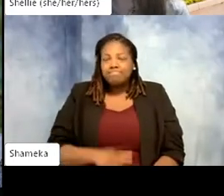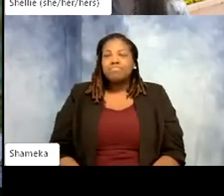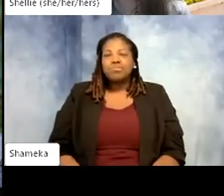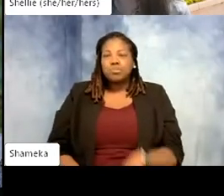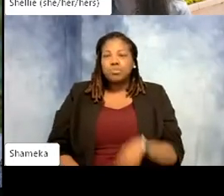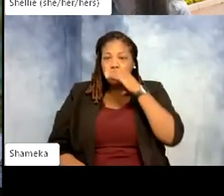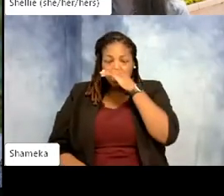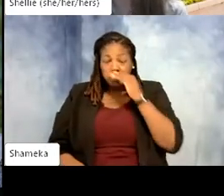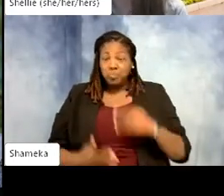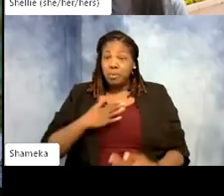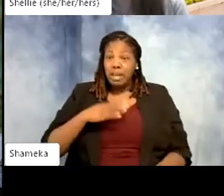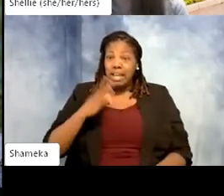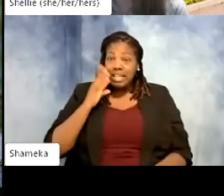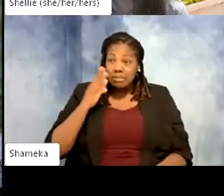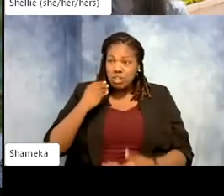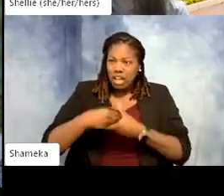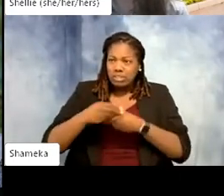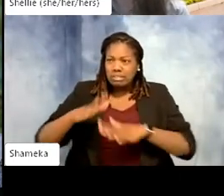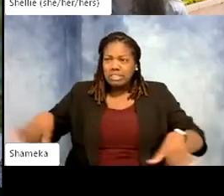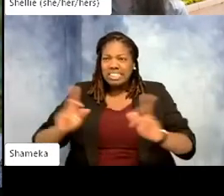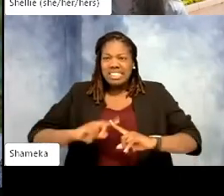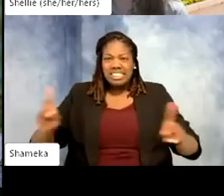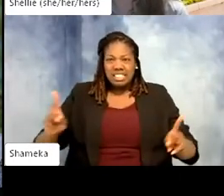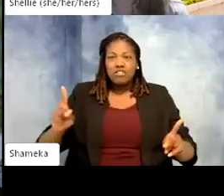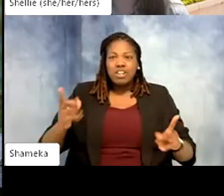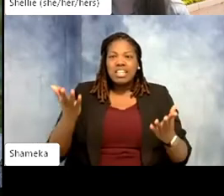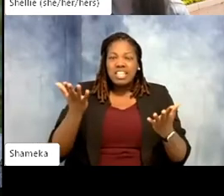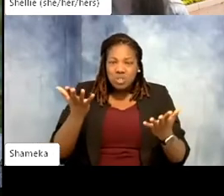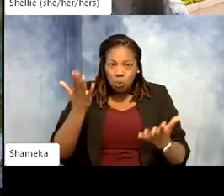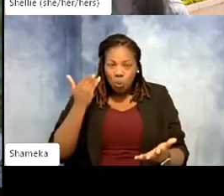My experience in the outdoors is different, which is why I'm excited to bring this program to you